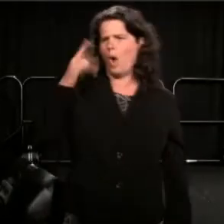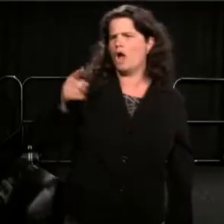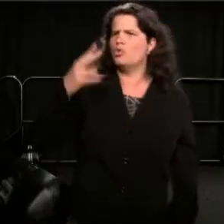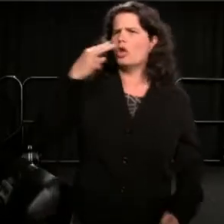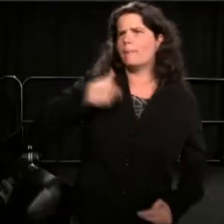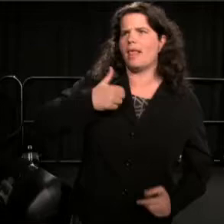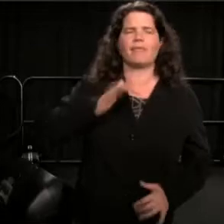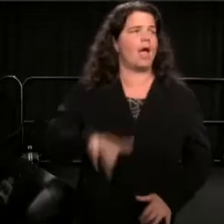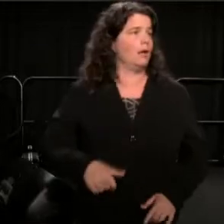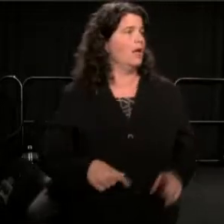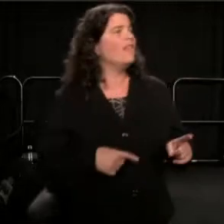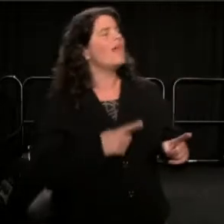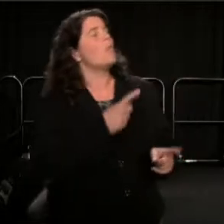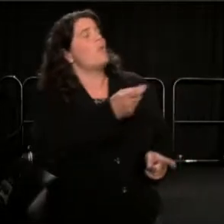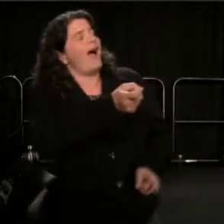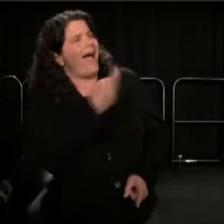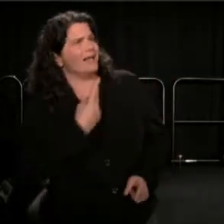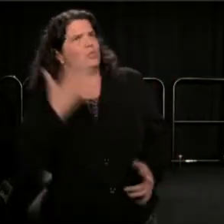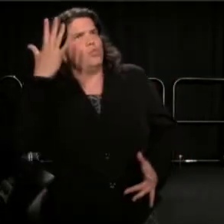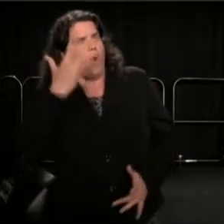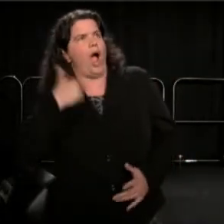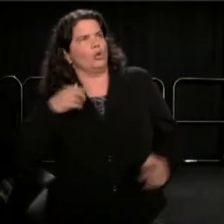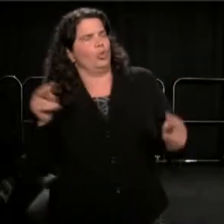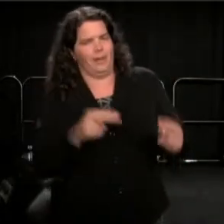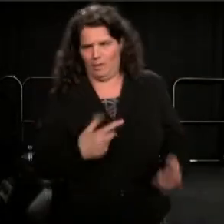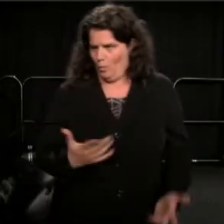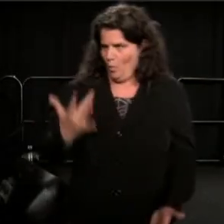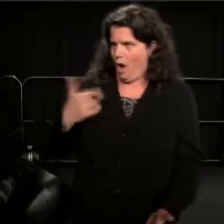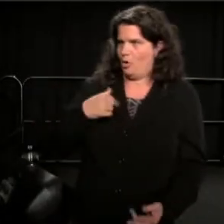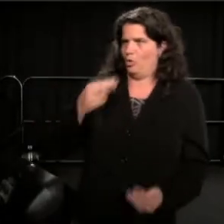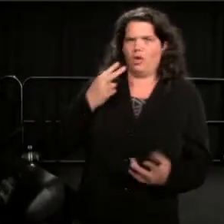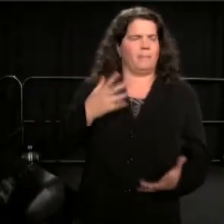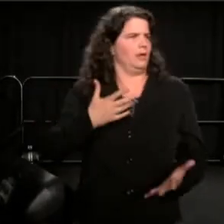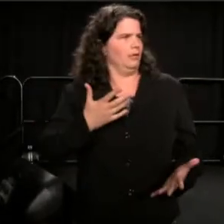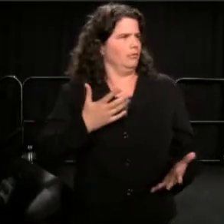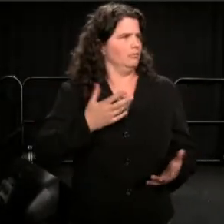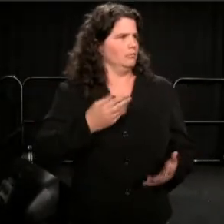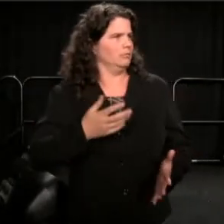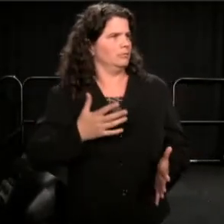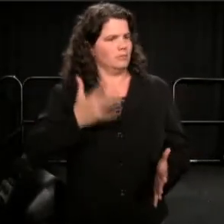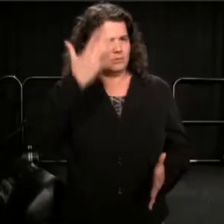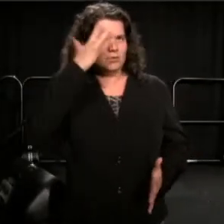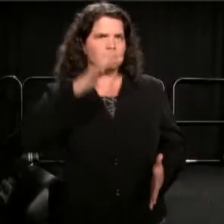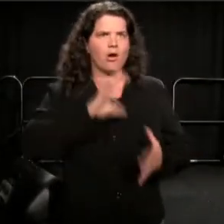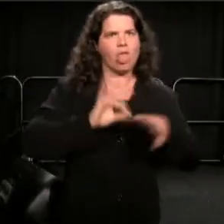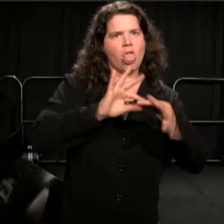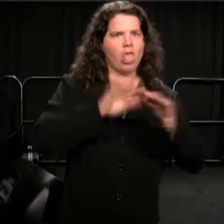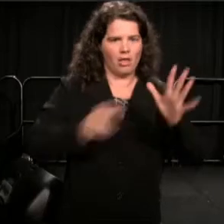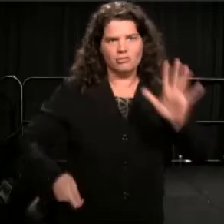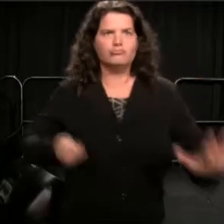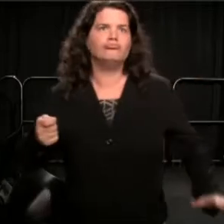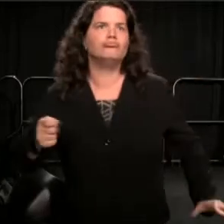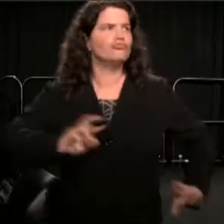They will ask you, "Why you looking at me like that, in a smart way," jump out that car, put in a stick on that.